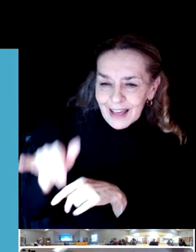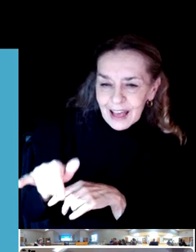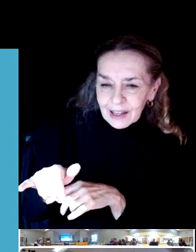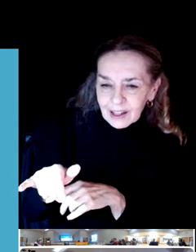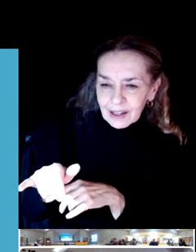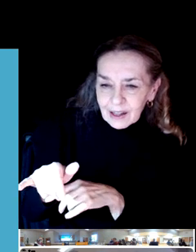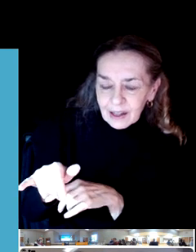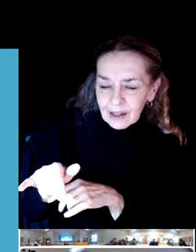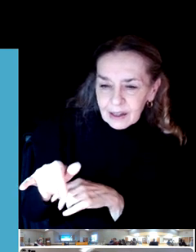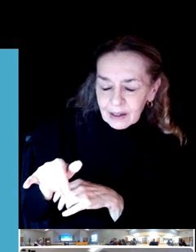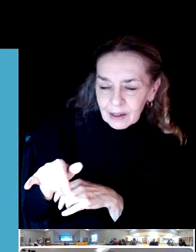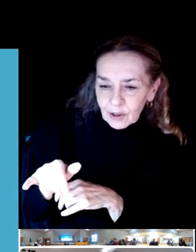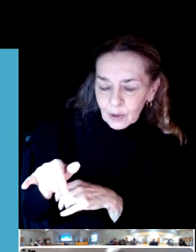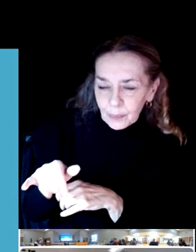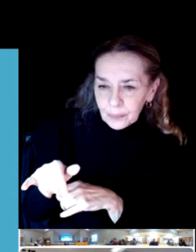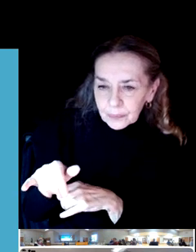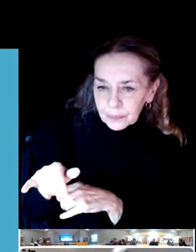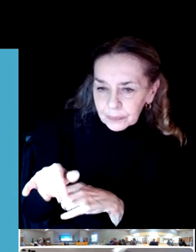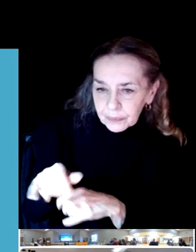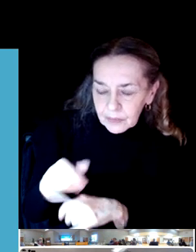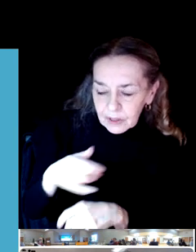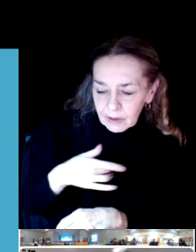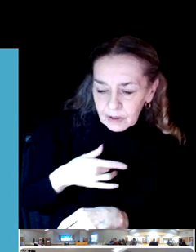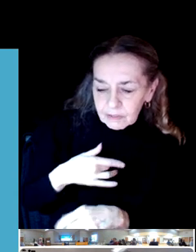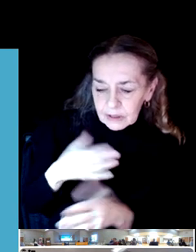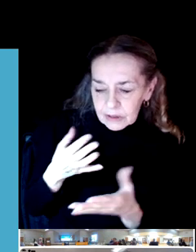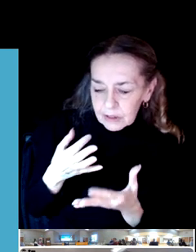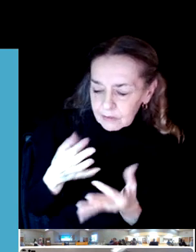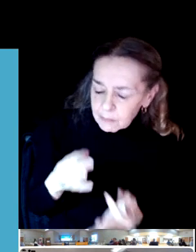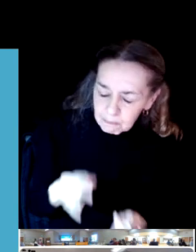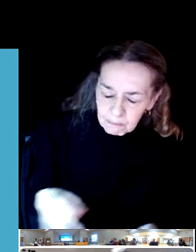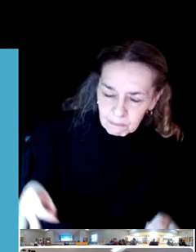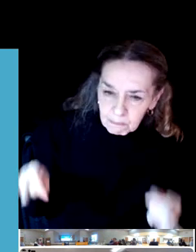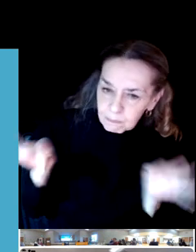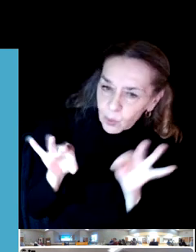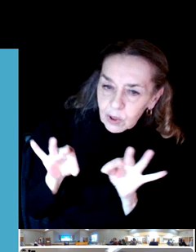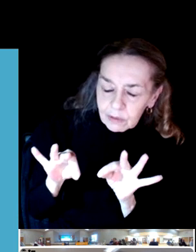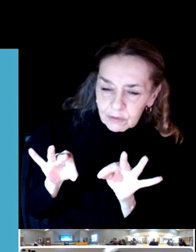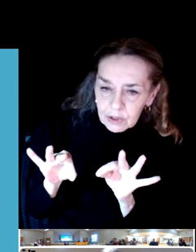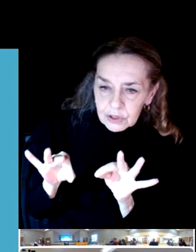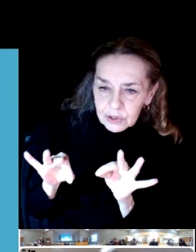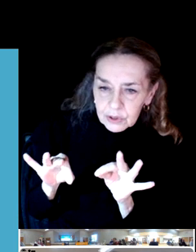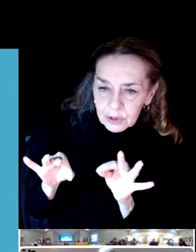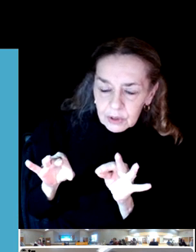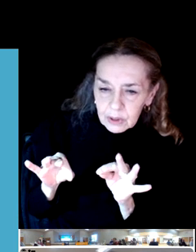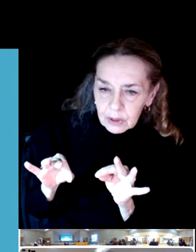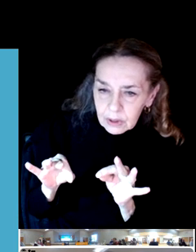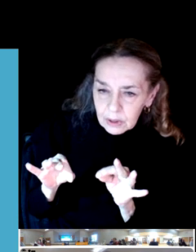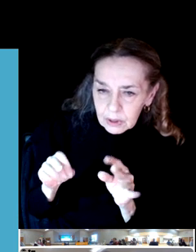So it is of paramount importance for us to try to get as the entire frontline staff up